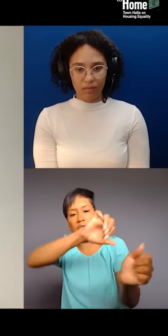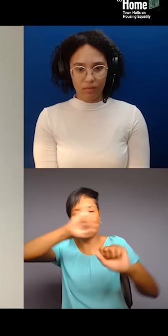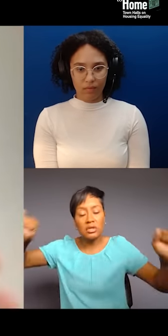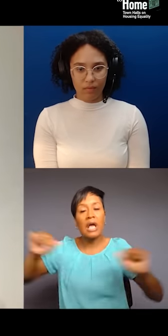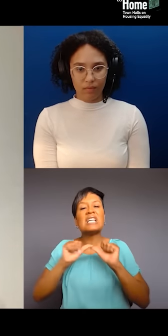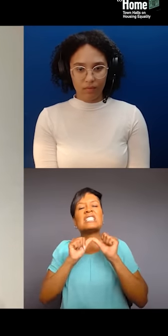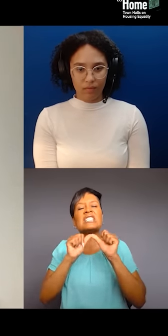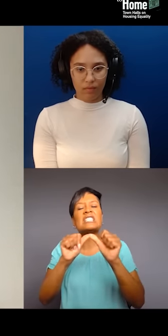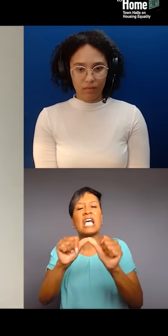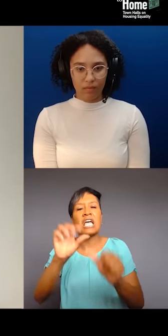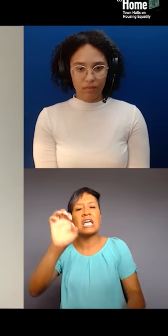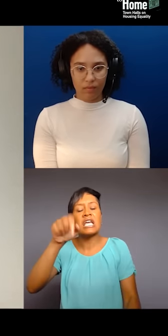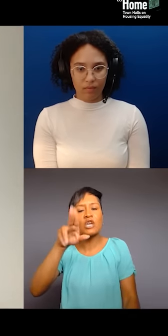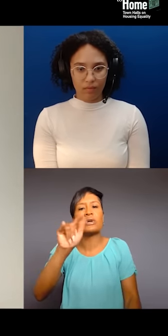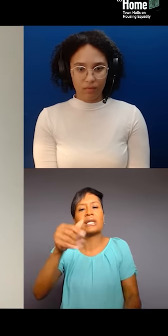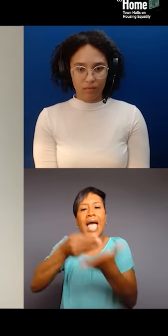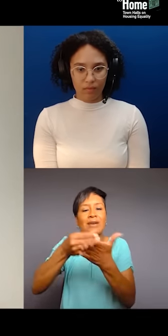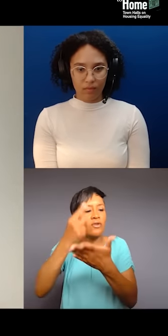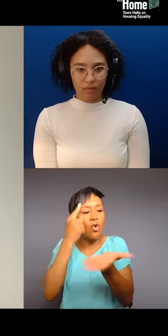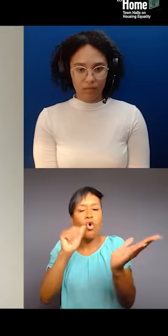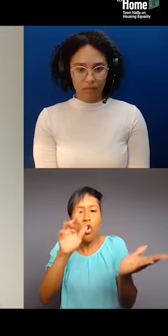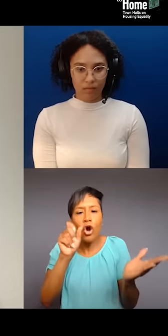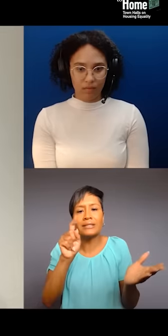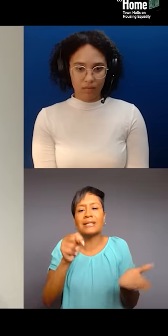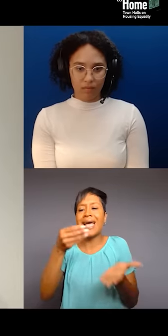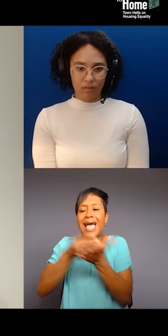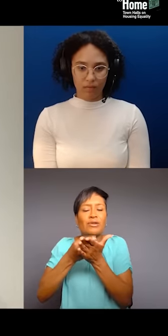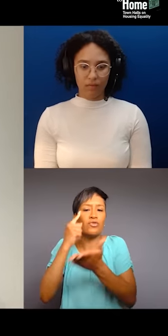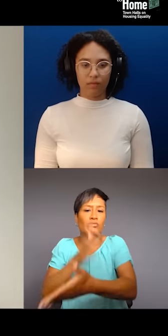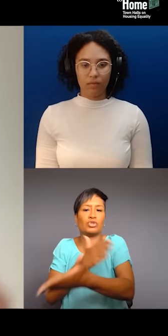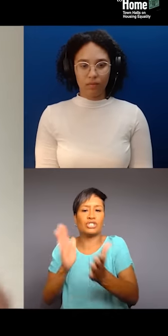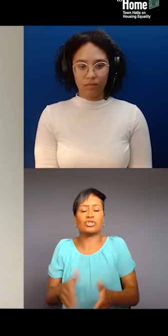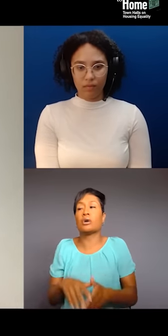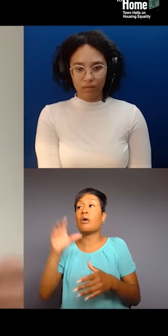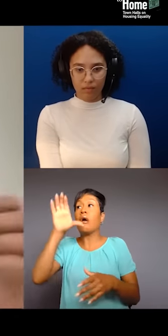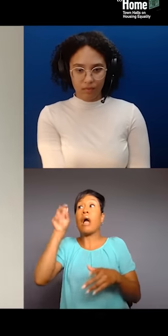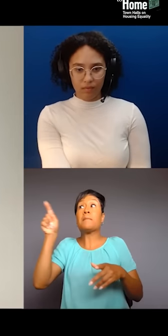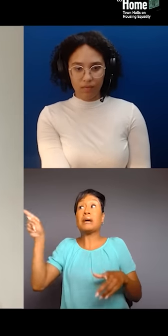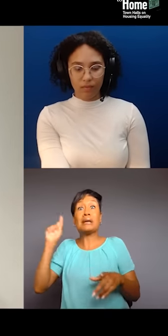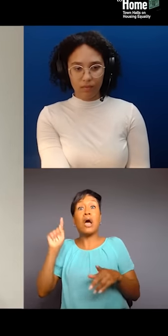equity for the musicians, and the corporations owe us that, but it's also about educating the people.